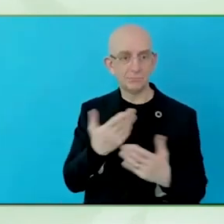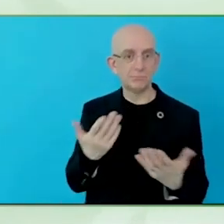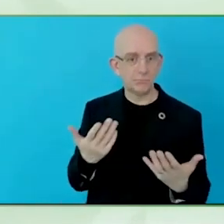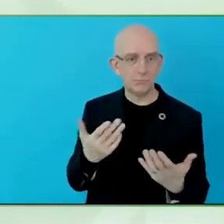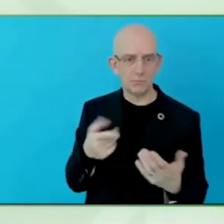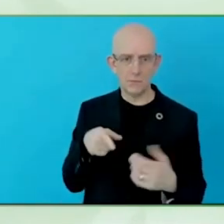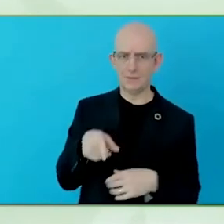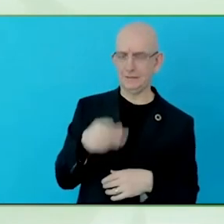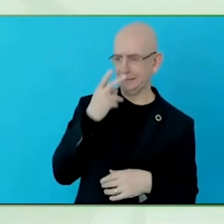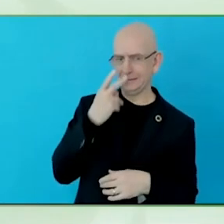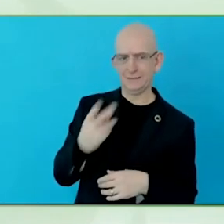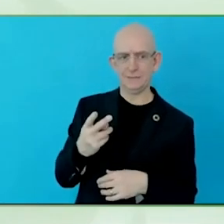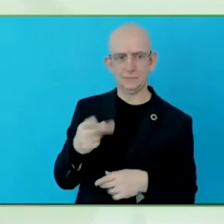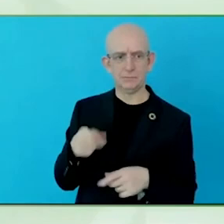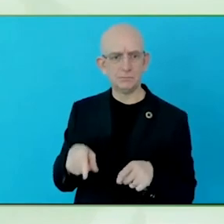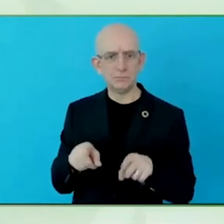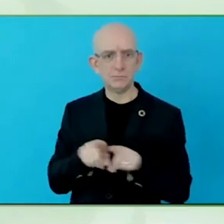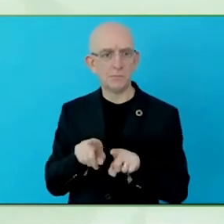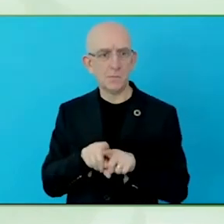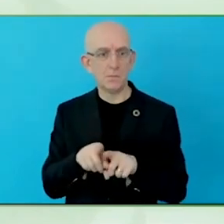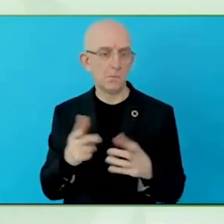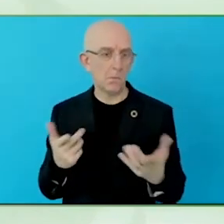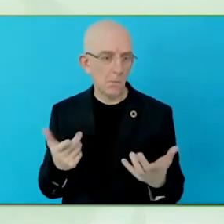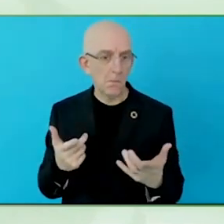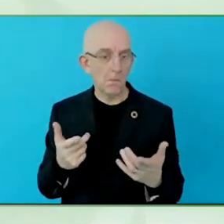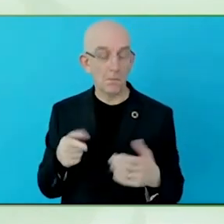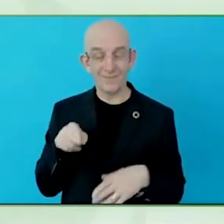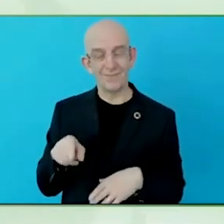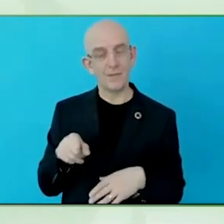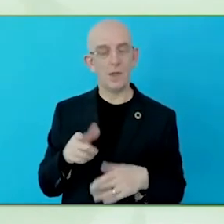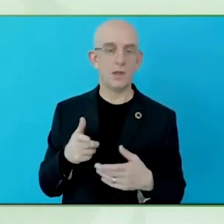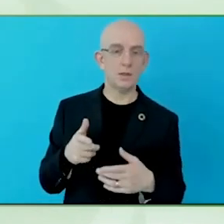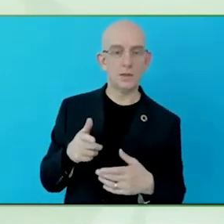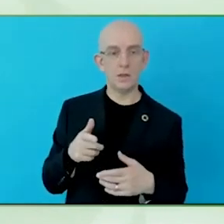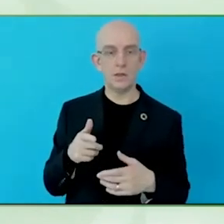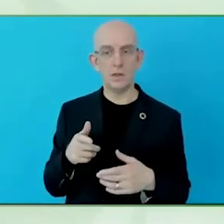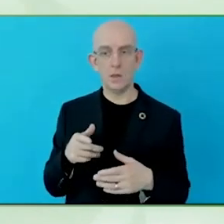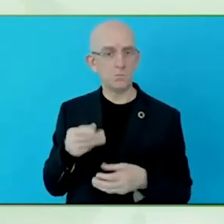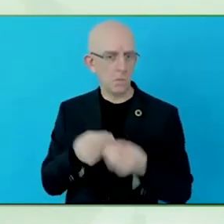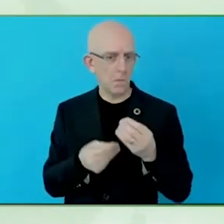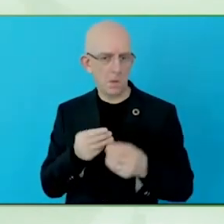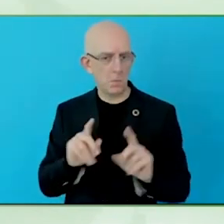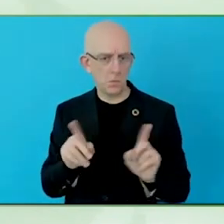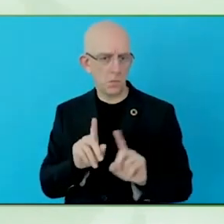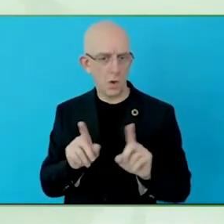Thank you. Wei, do you want to add to this? This barrier of implementation?